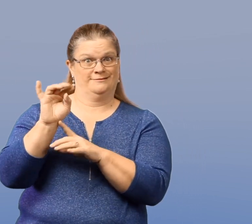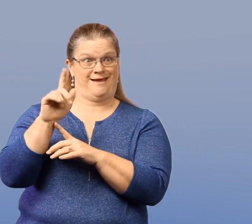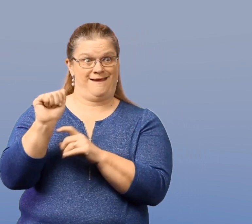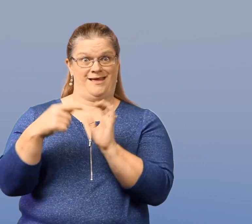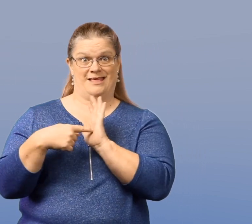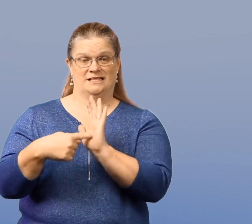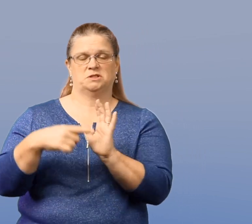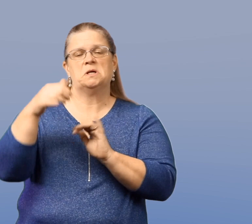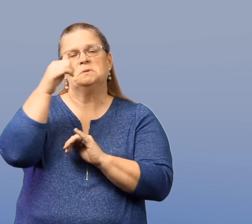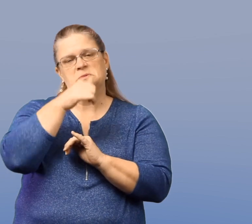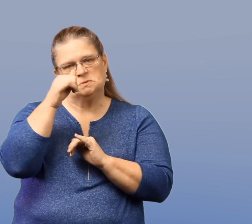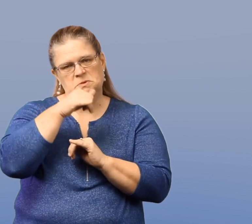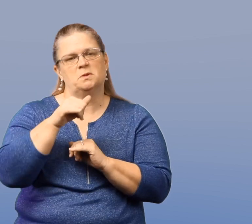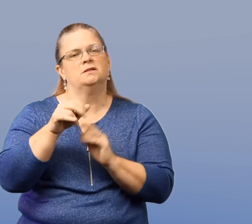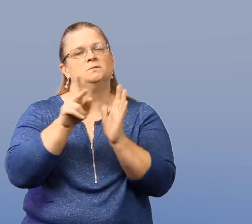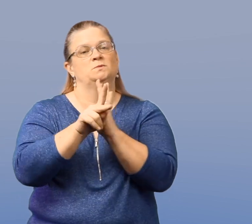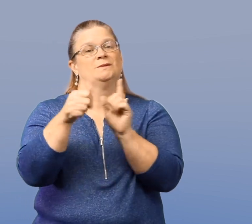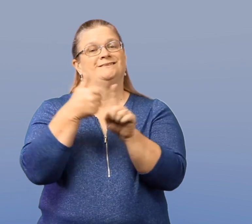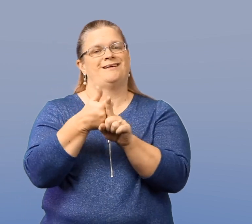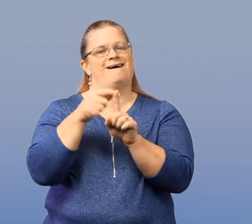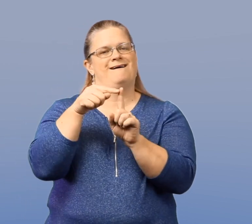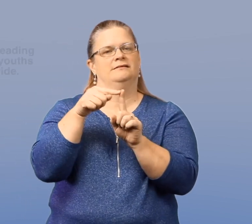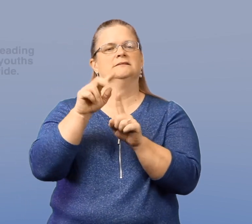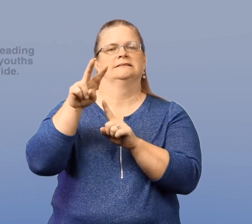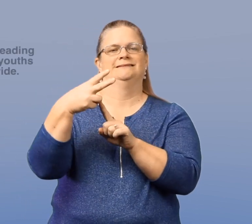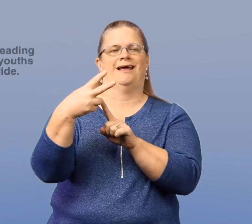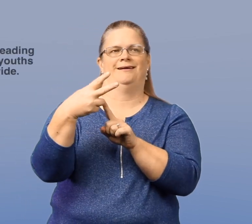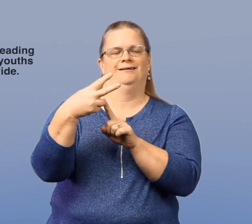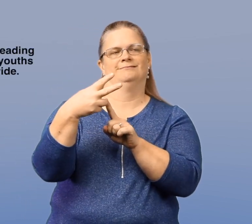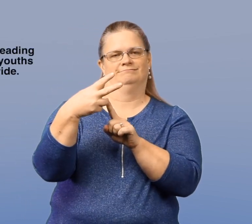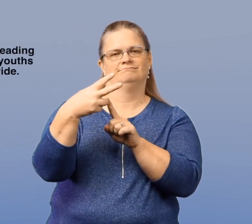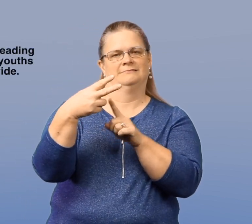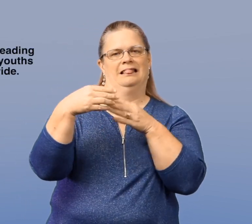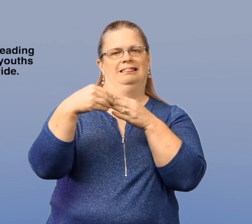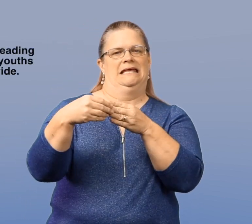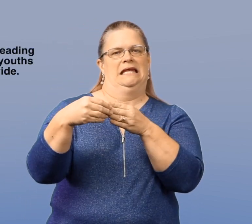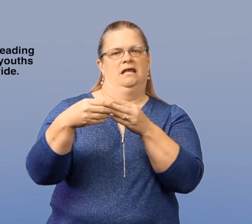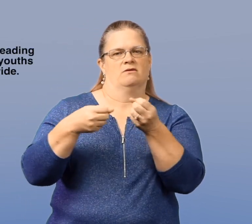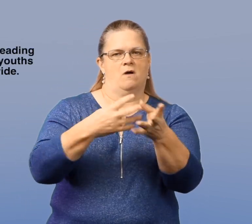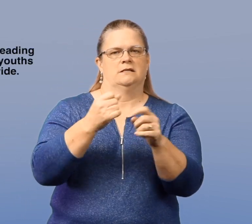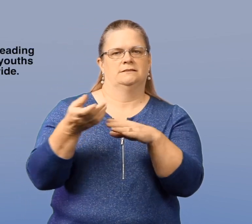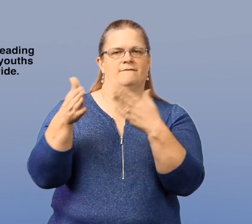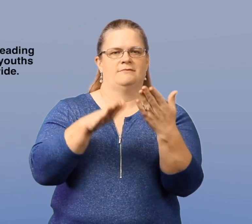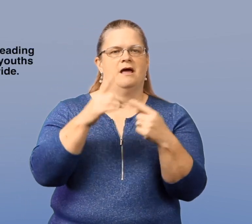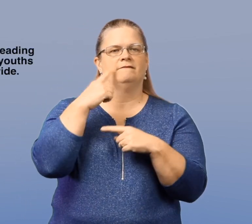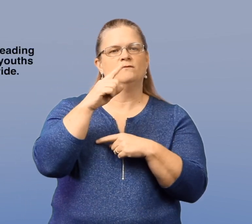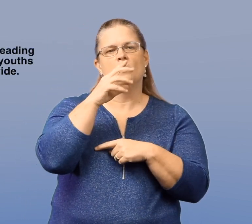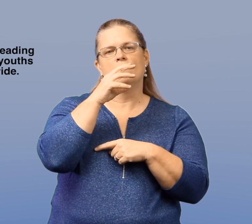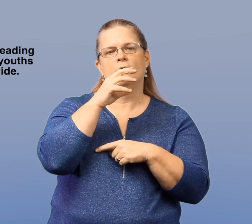The data that they showed was that suicide is the second leading cause of death